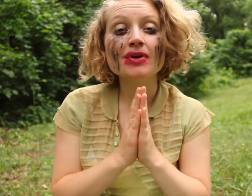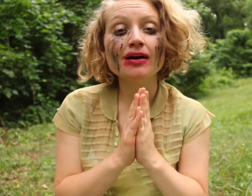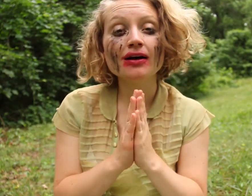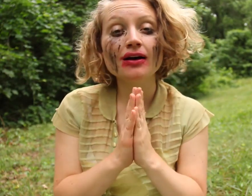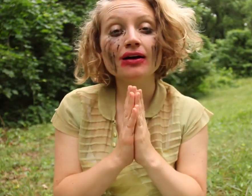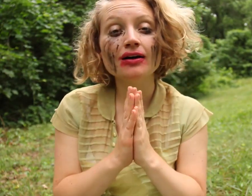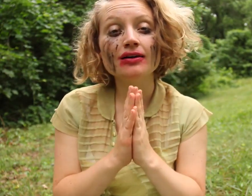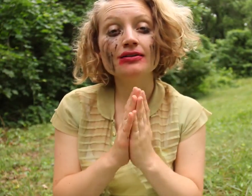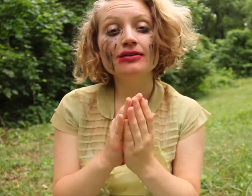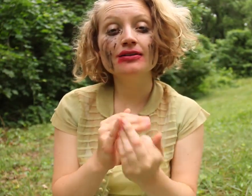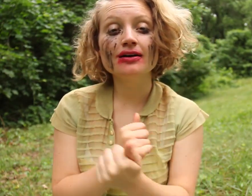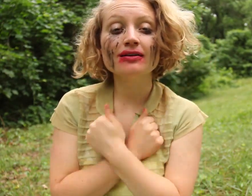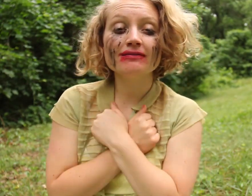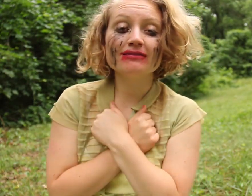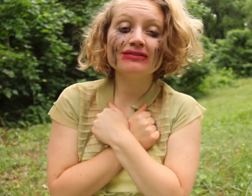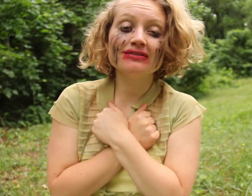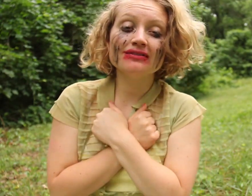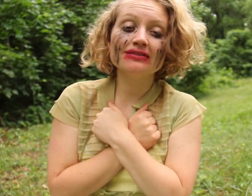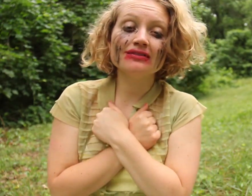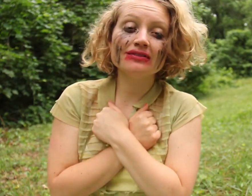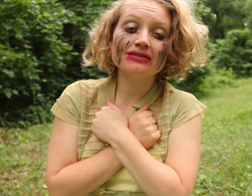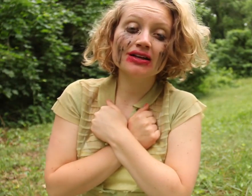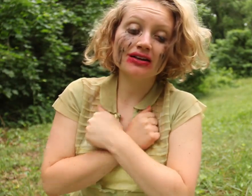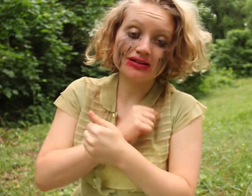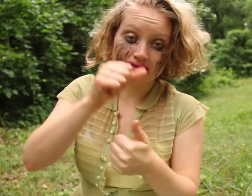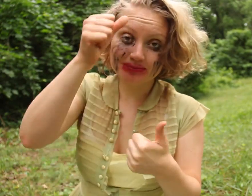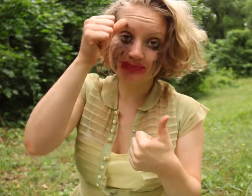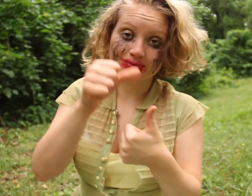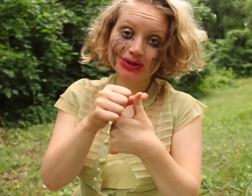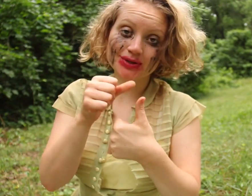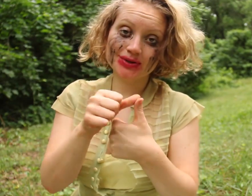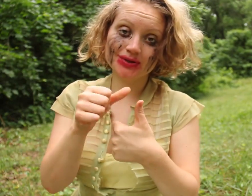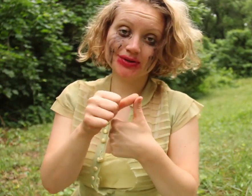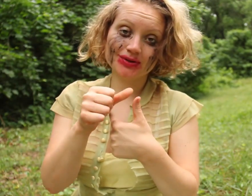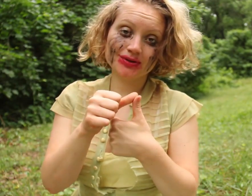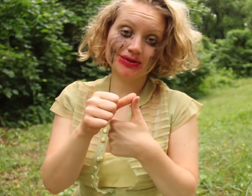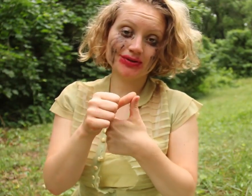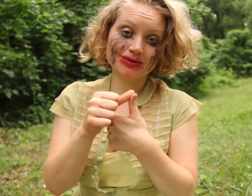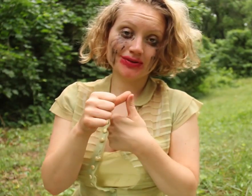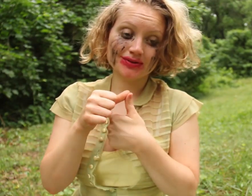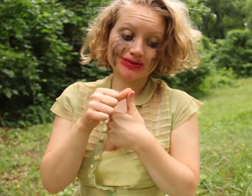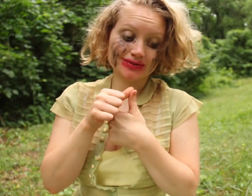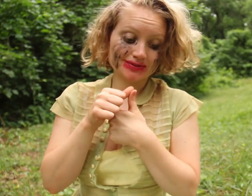Pray you, love, remember.